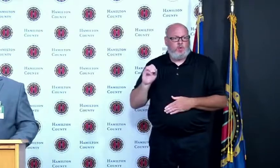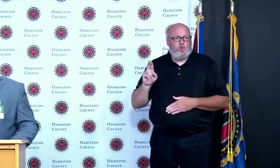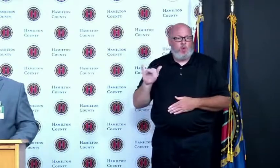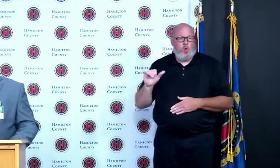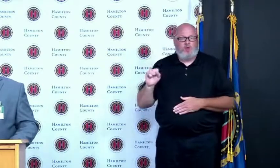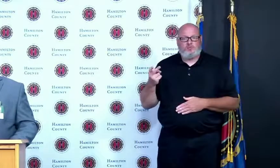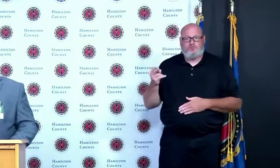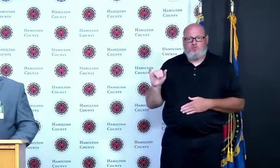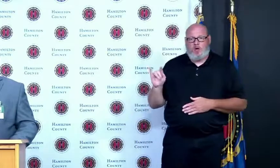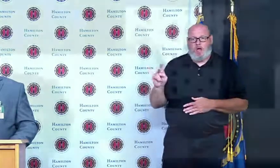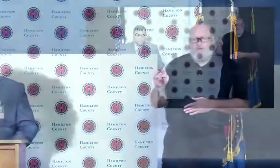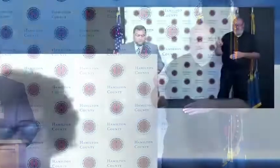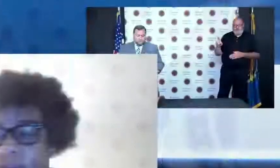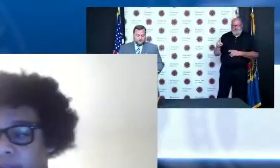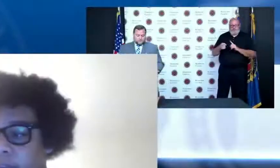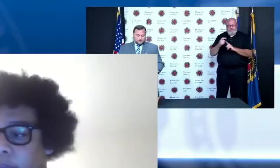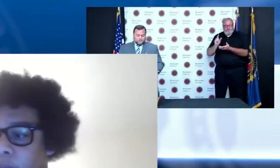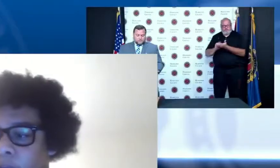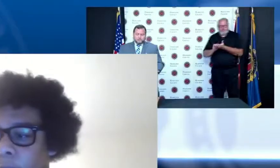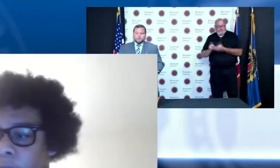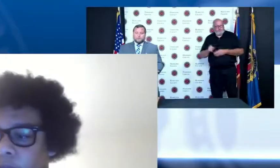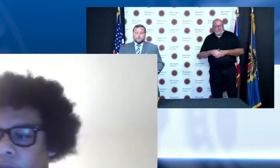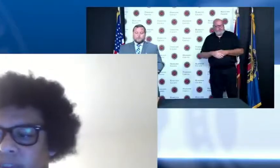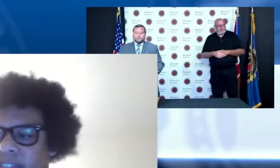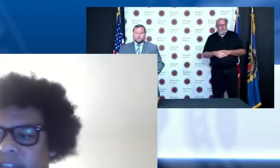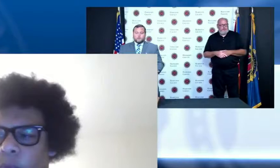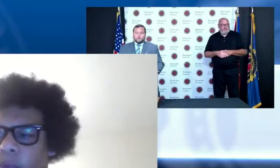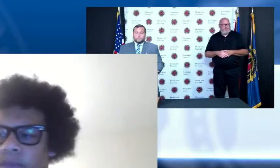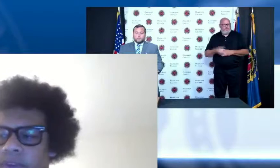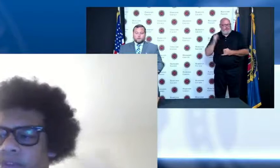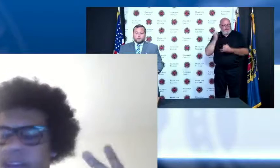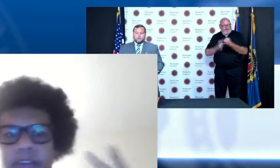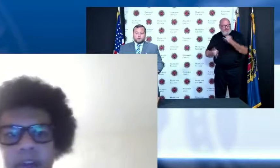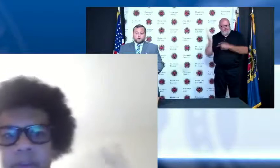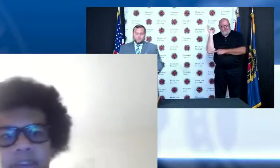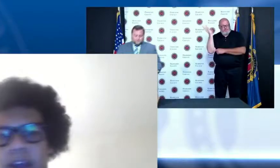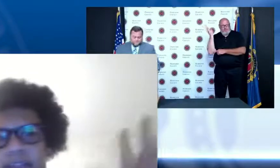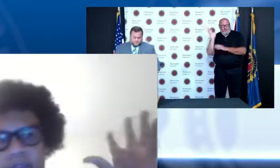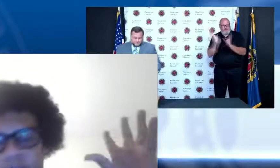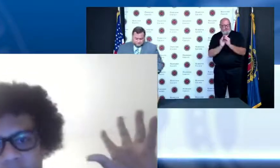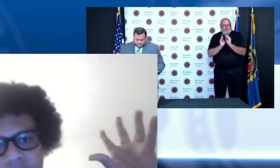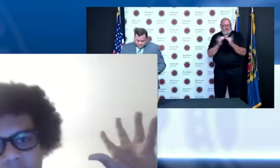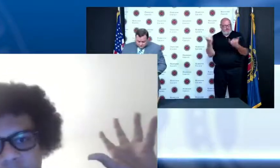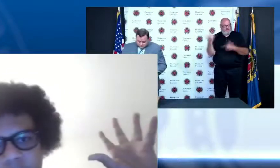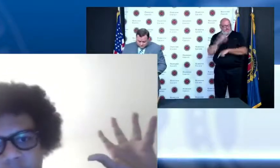this is the final Covid-19 briefing of course like we we've seen the numbers how they've just